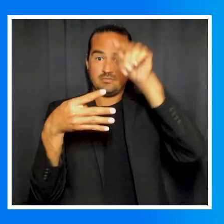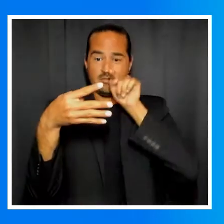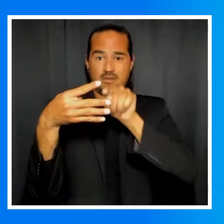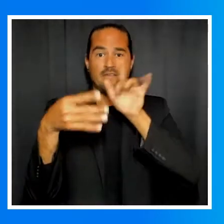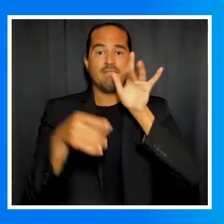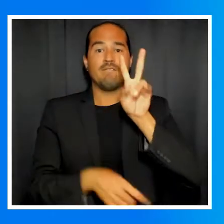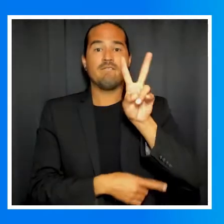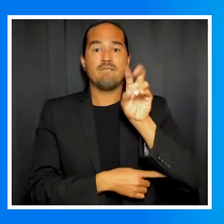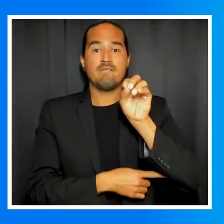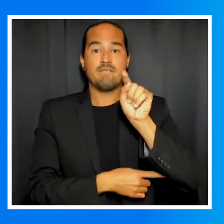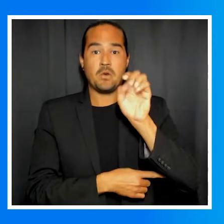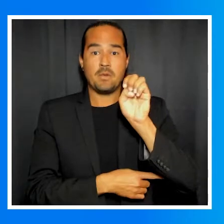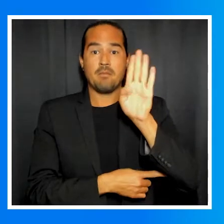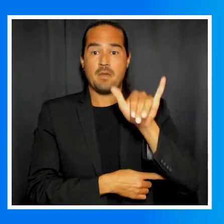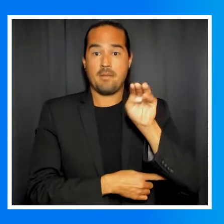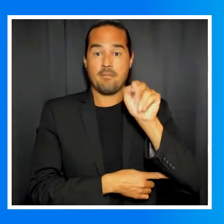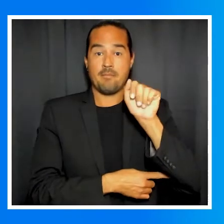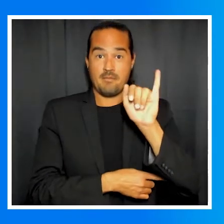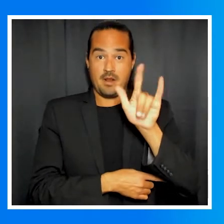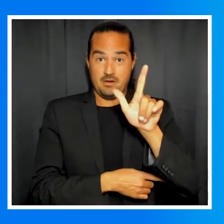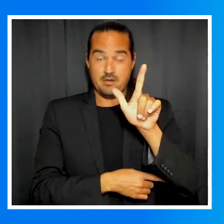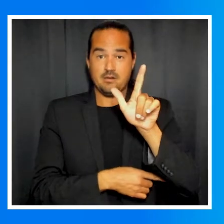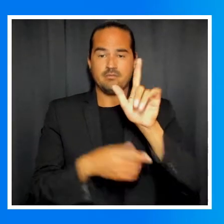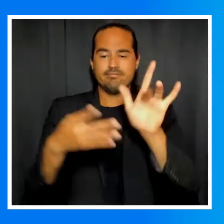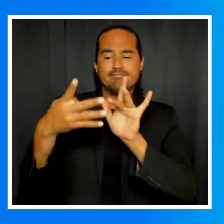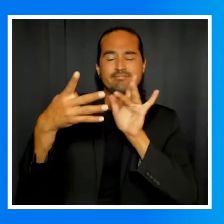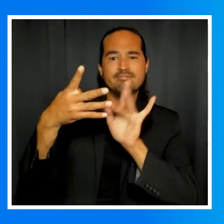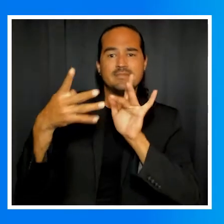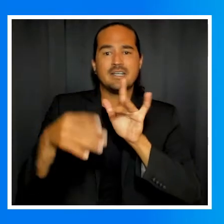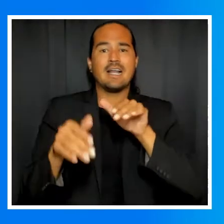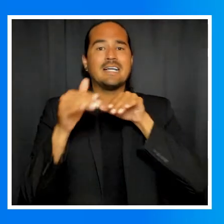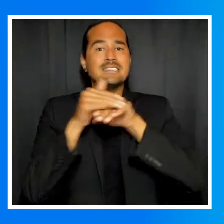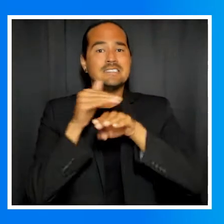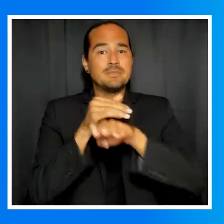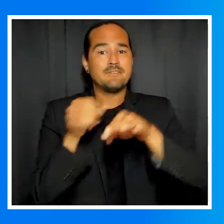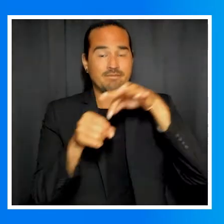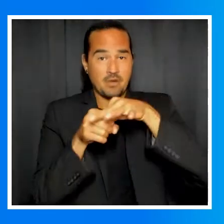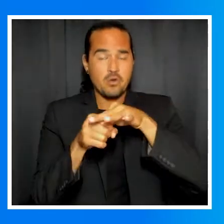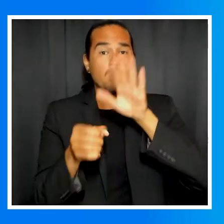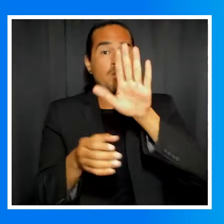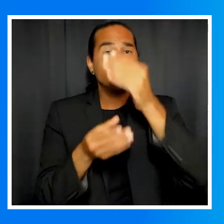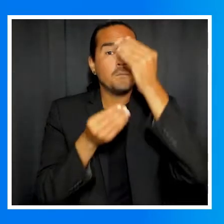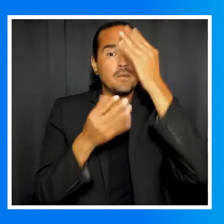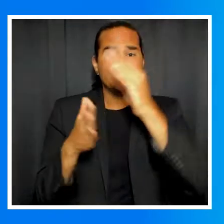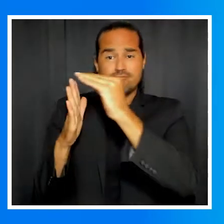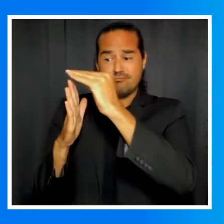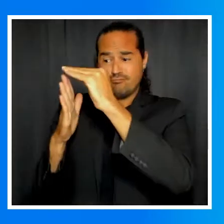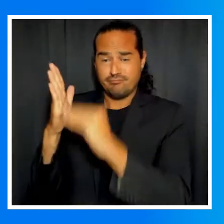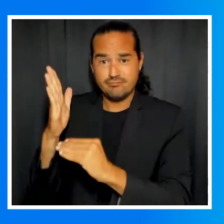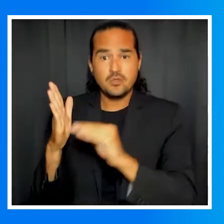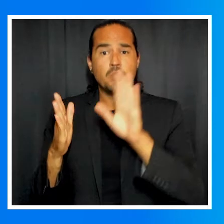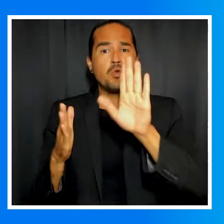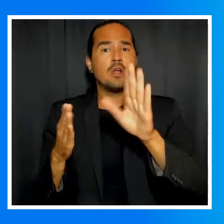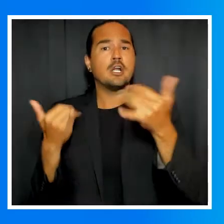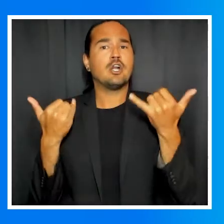Click on the Vote by Mail section and refer to the Accessible Voting tab Input your information and click on your current election